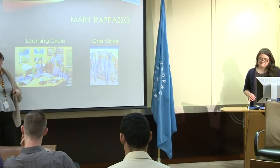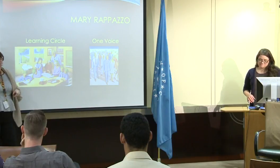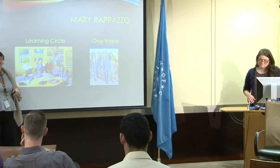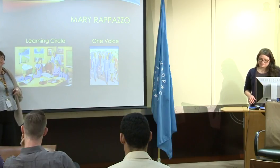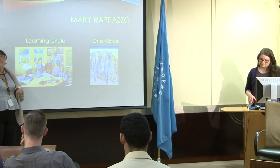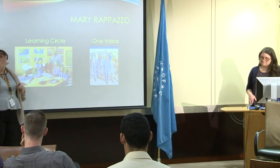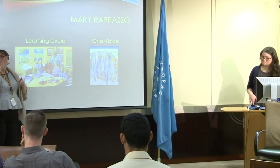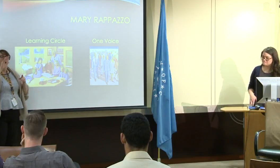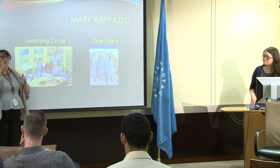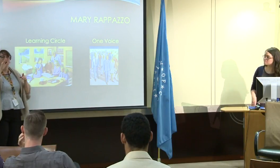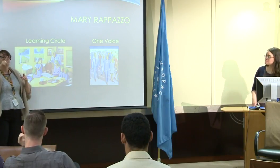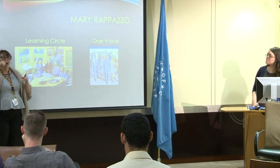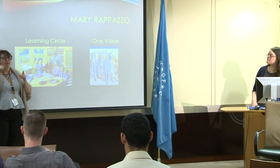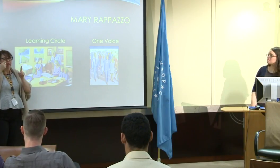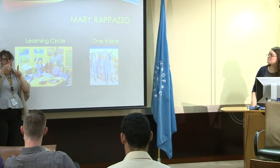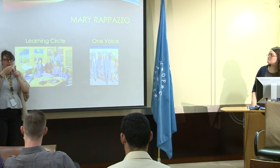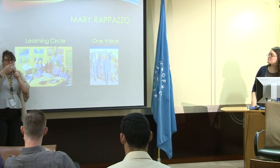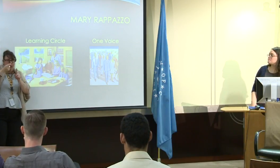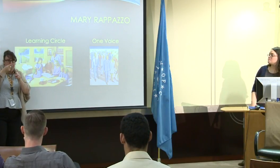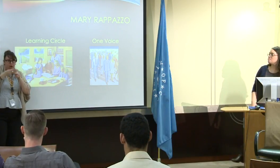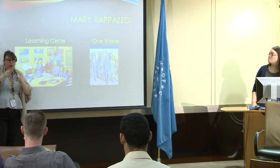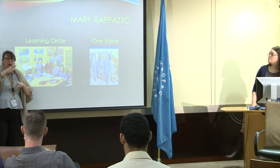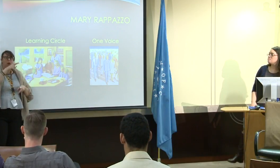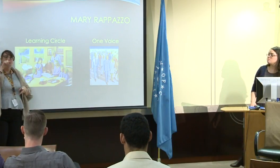you knew about the Deaf President Now.